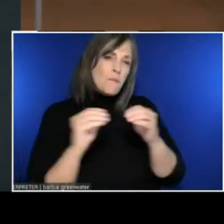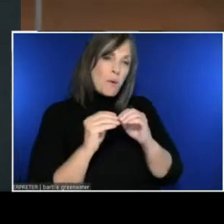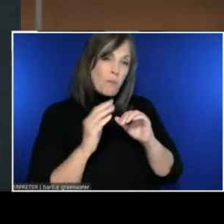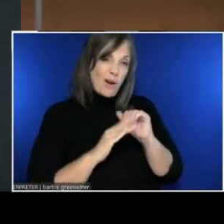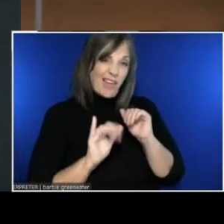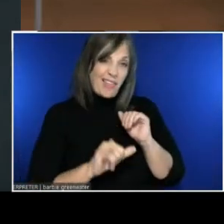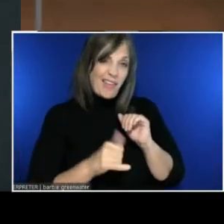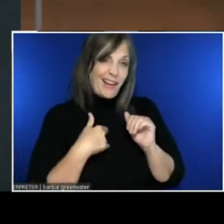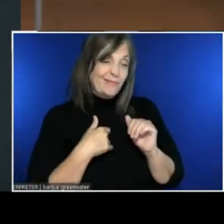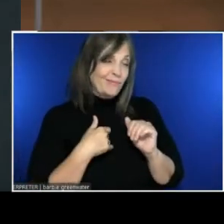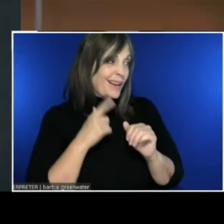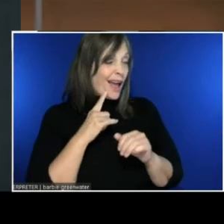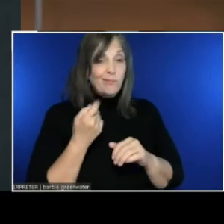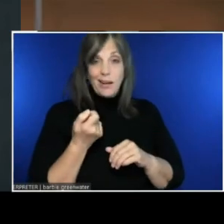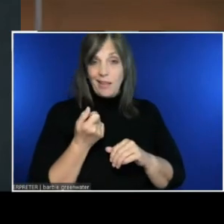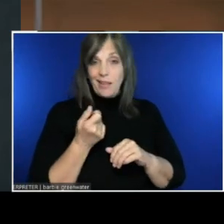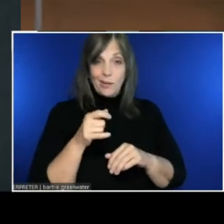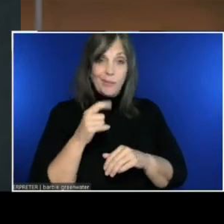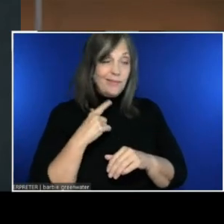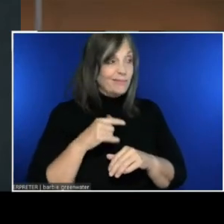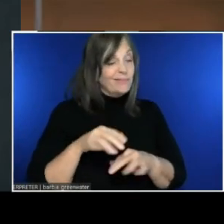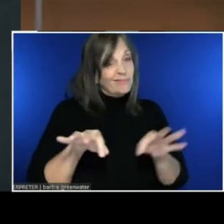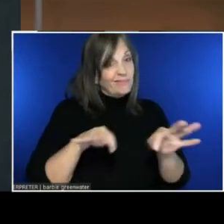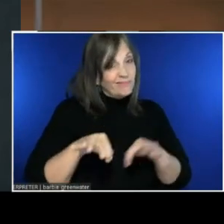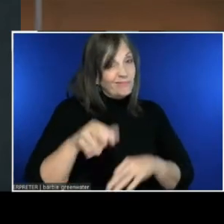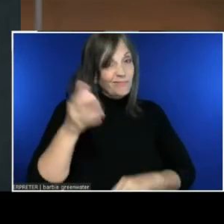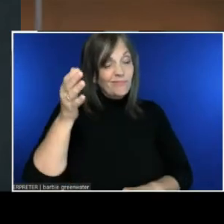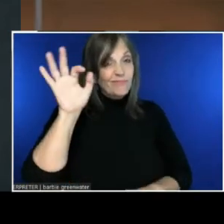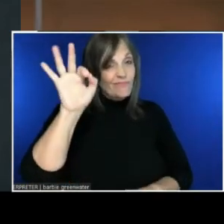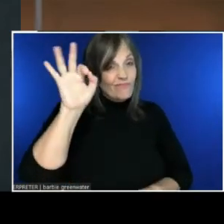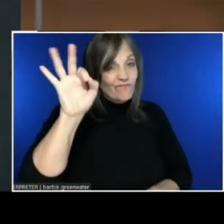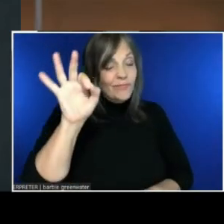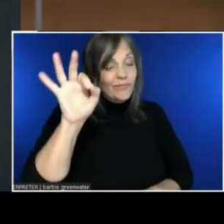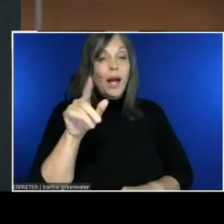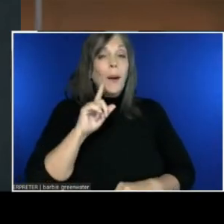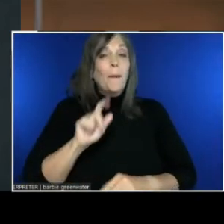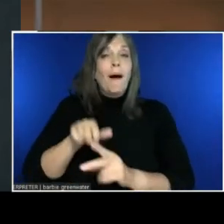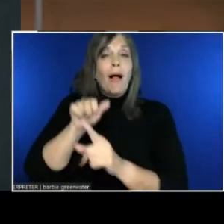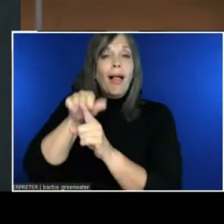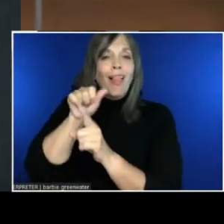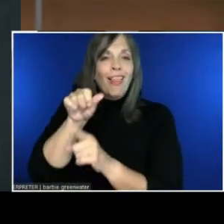And joke's on you, Thomas and company. Thank you so much for inviting me.